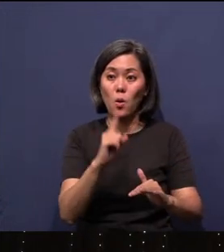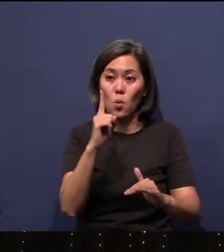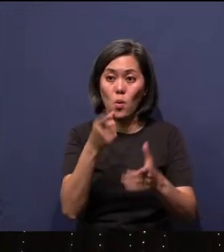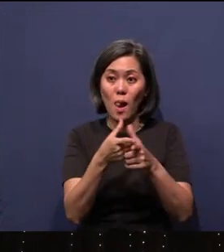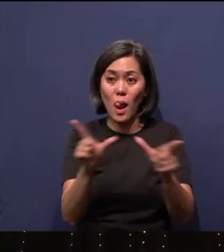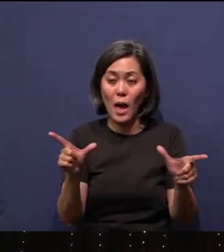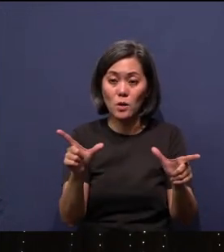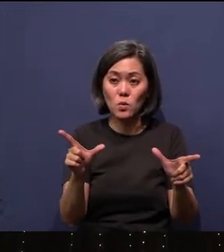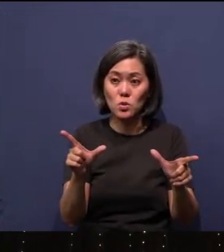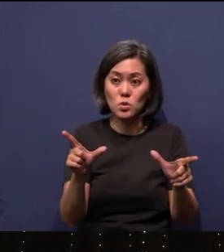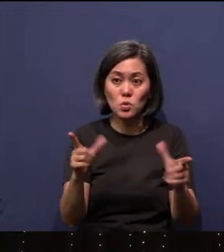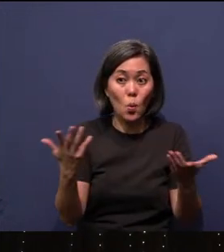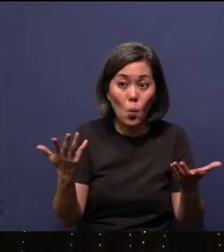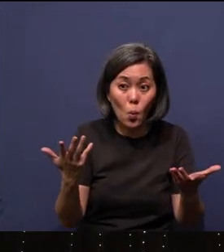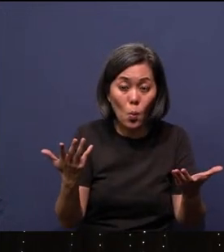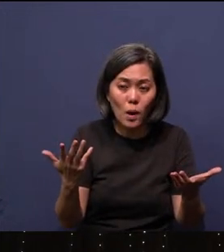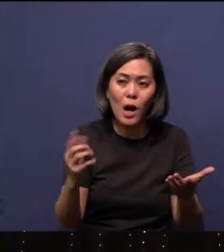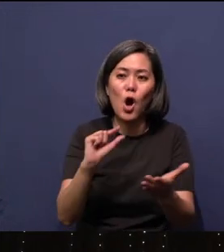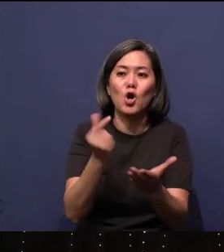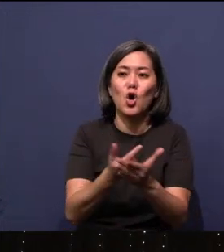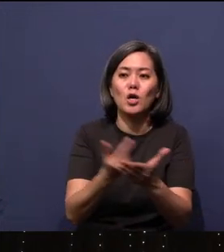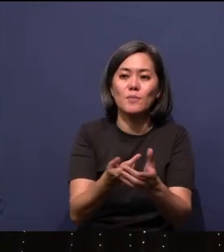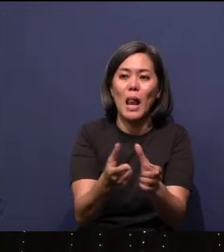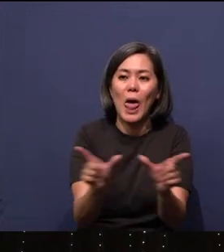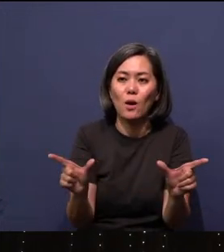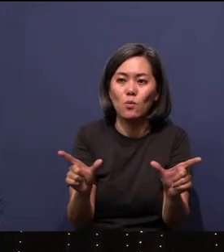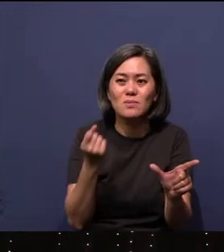was the gospel language and they understood about Jesus Christ.